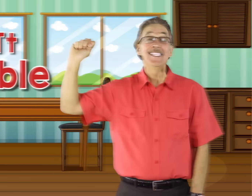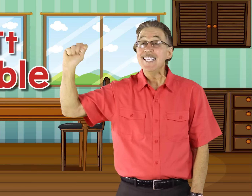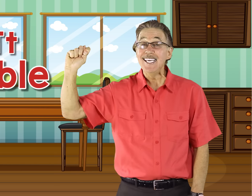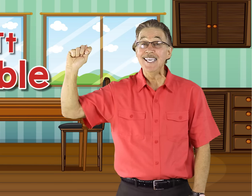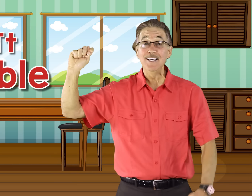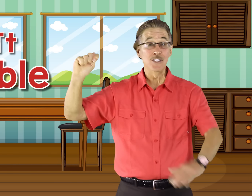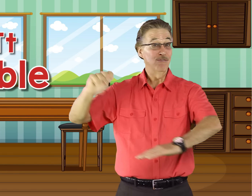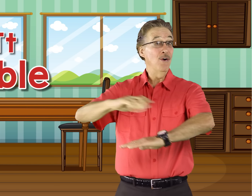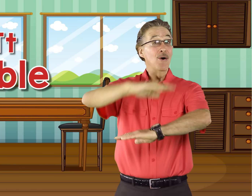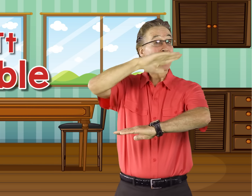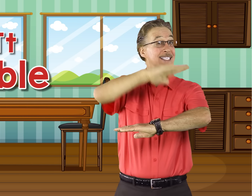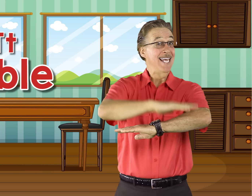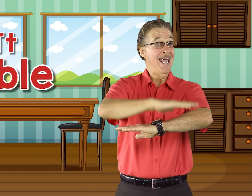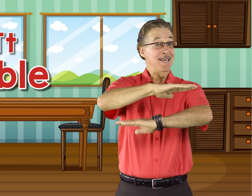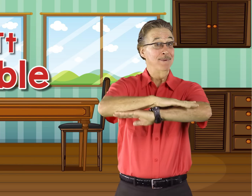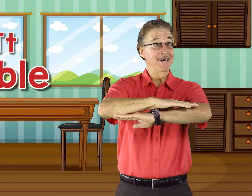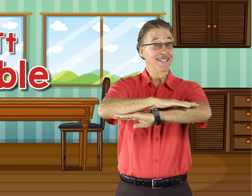T is for table